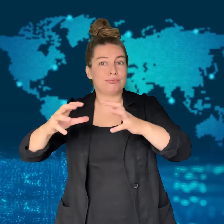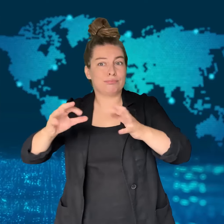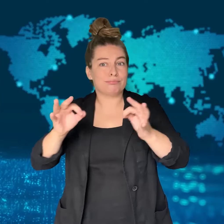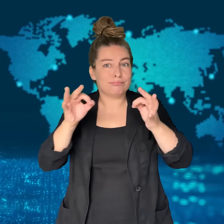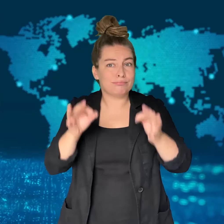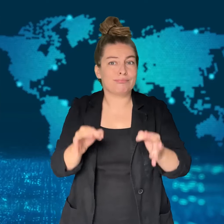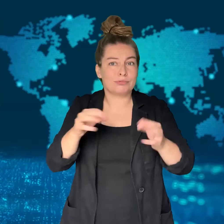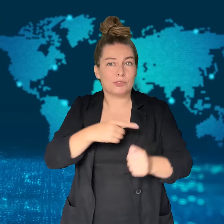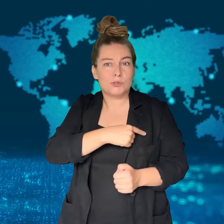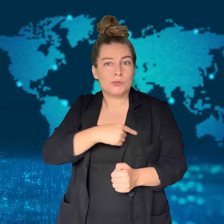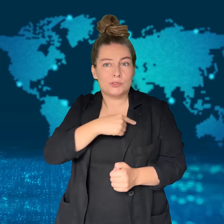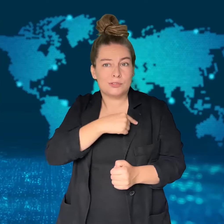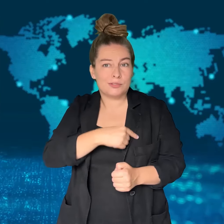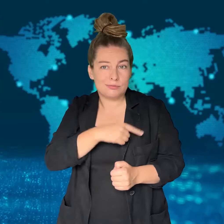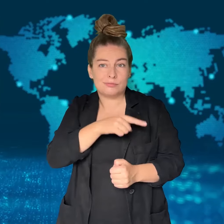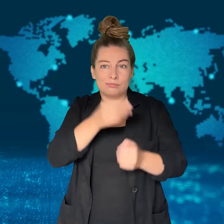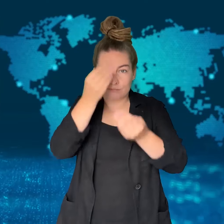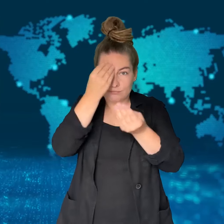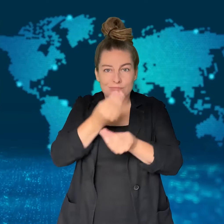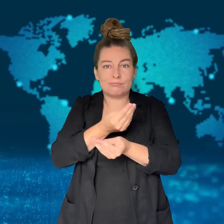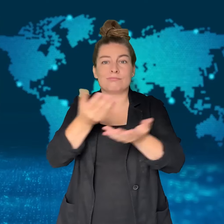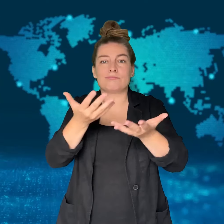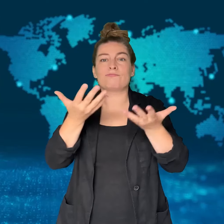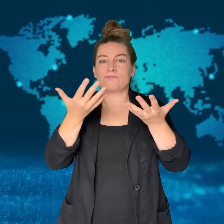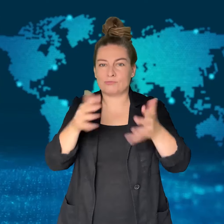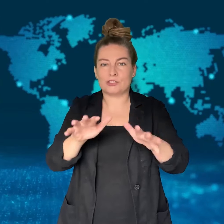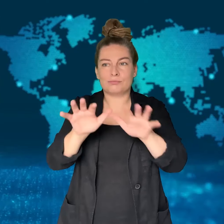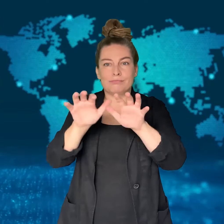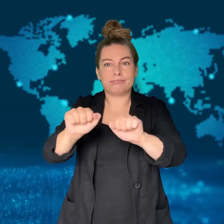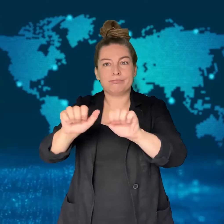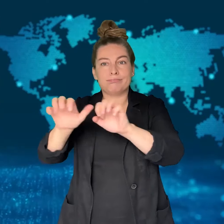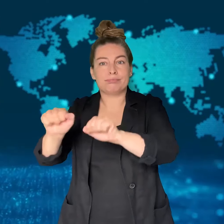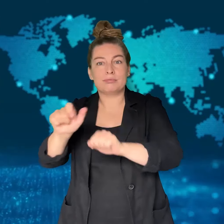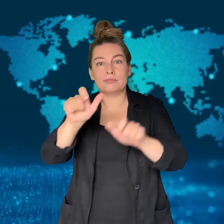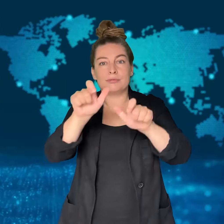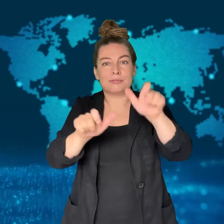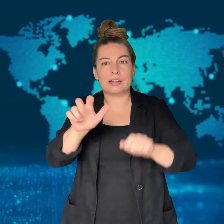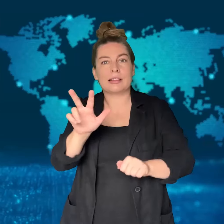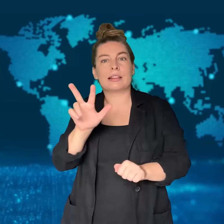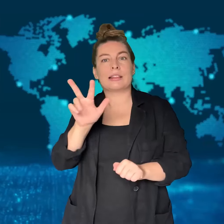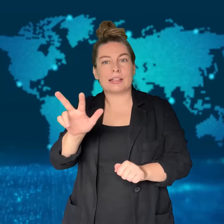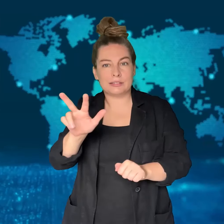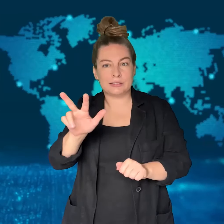The authorities announced that three suspects were arrested.